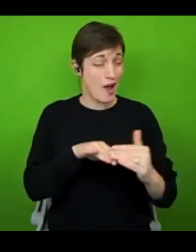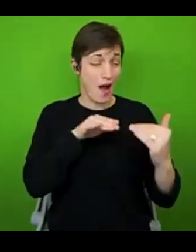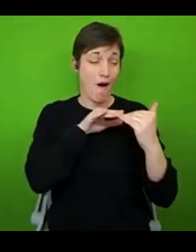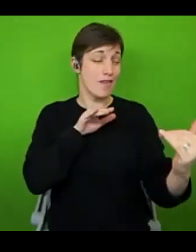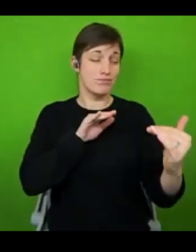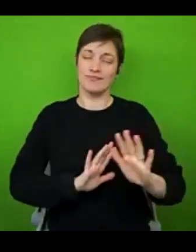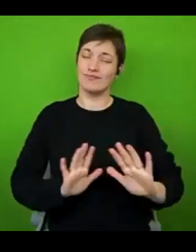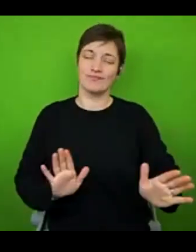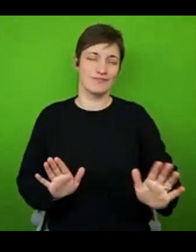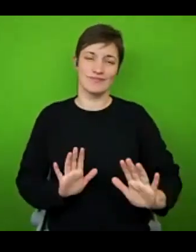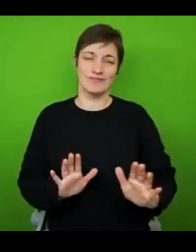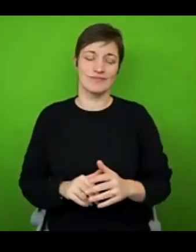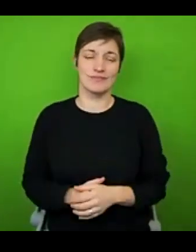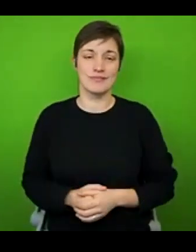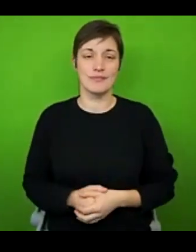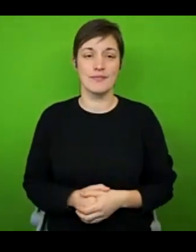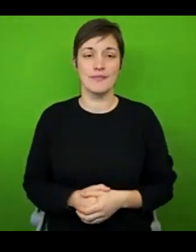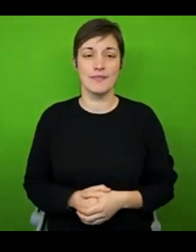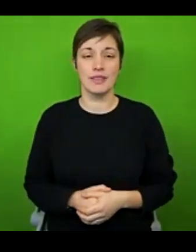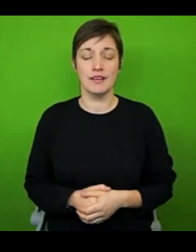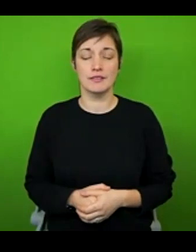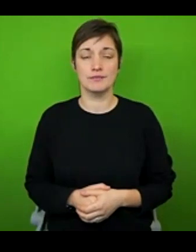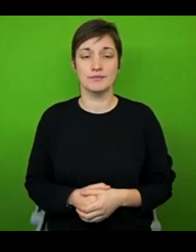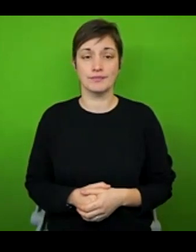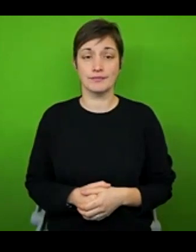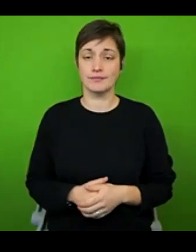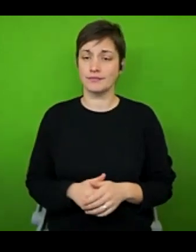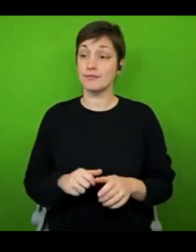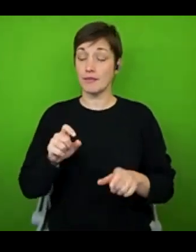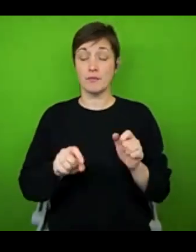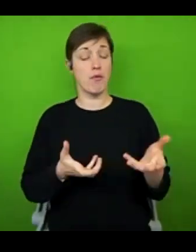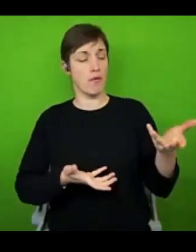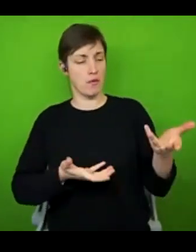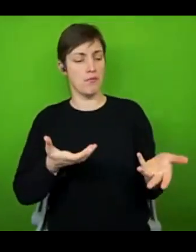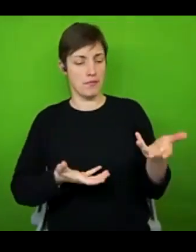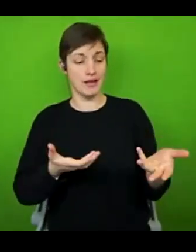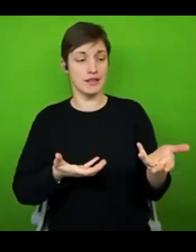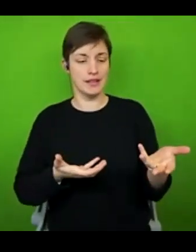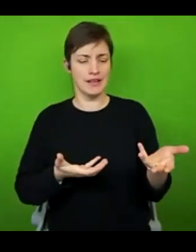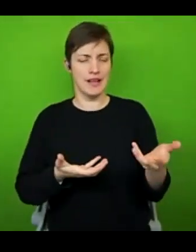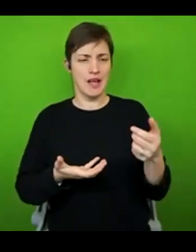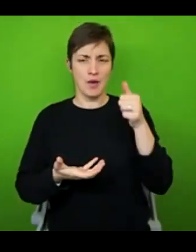long term illness. And when people do compare it in that way, I know that feeling can be incredibly invalidating.